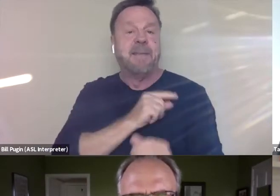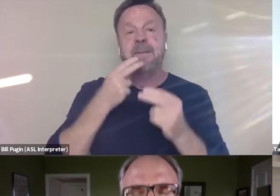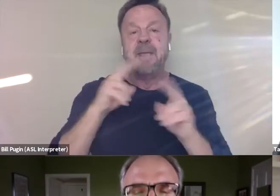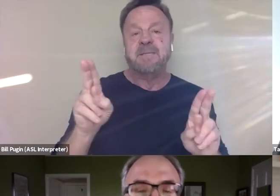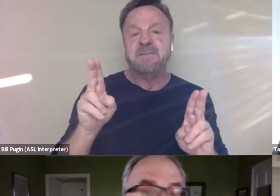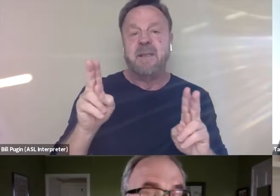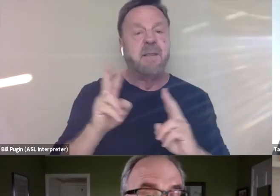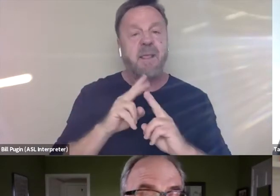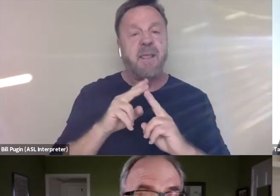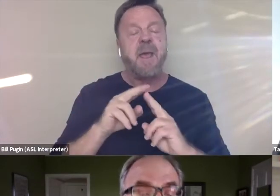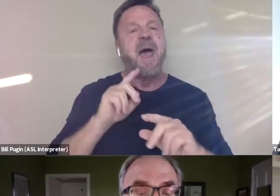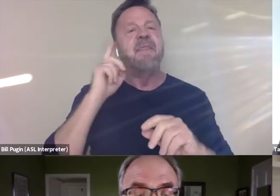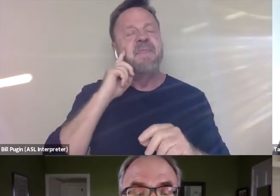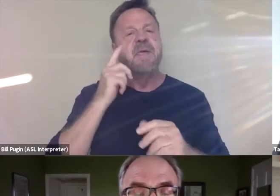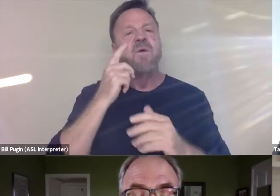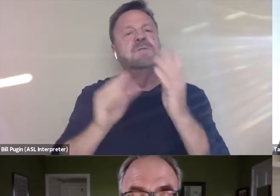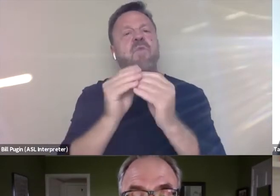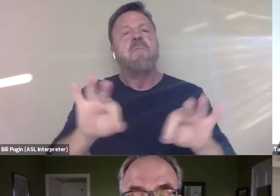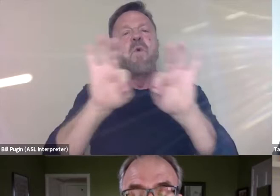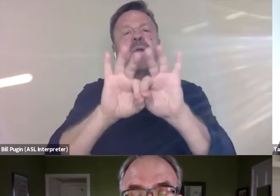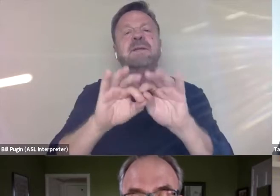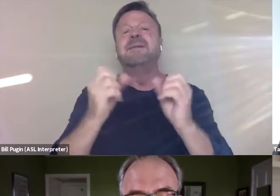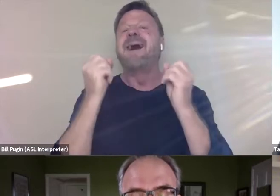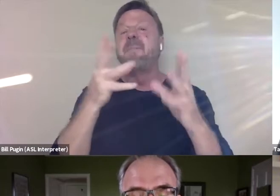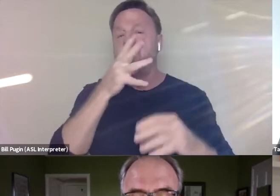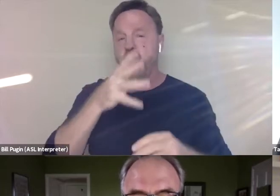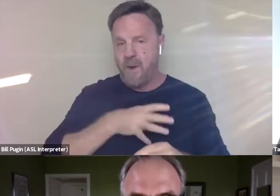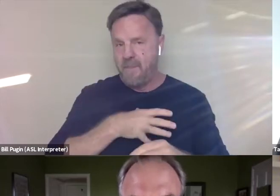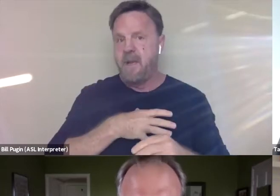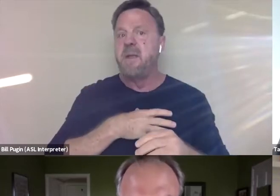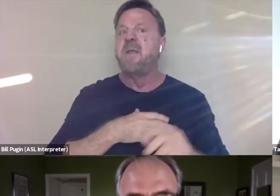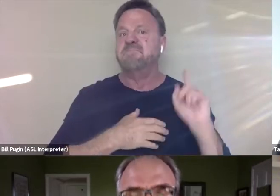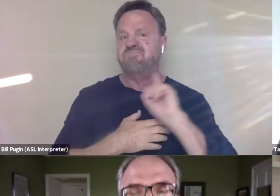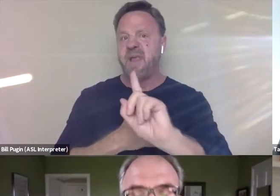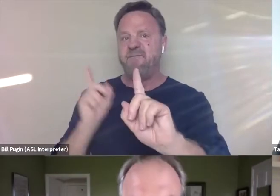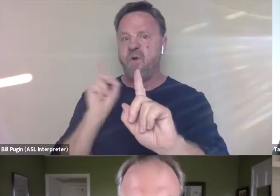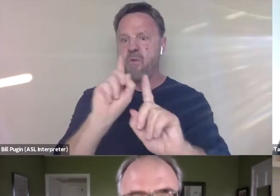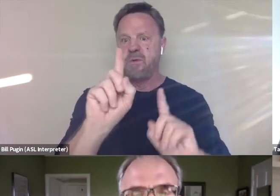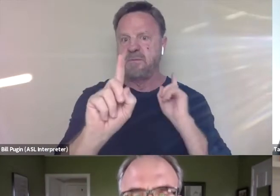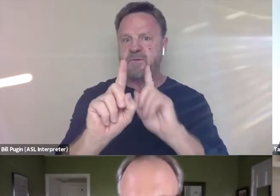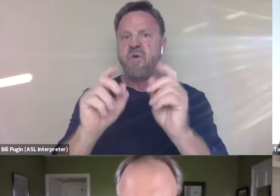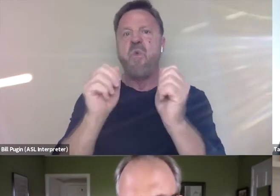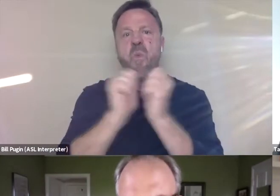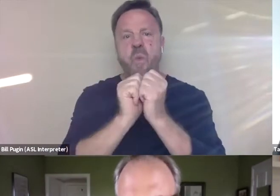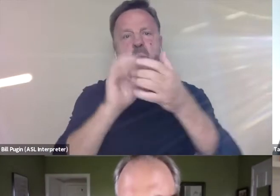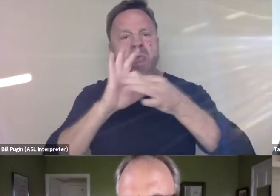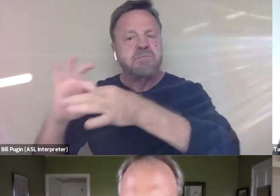I think what speaks to it more is the number of women that have come forward with credible corroborated stories.